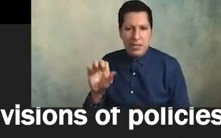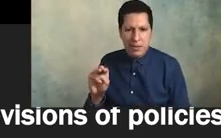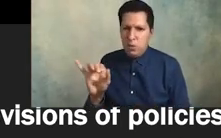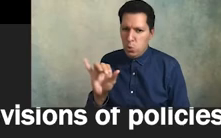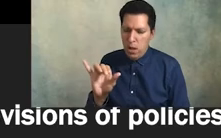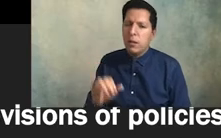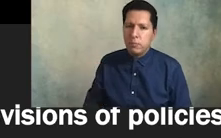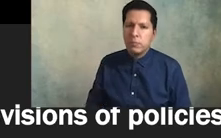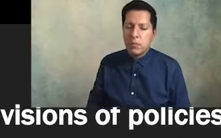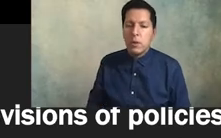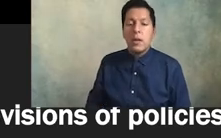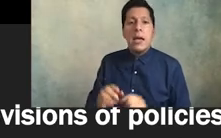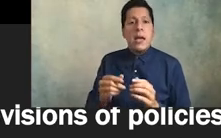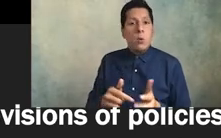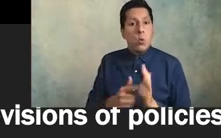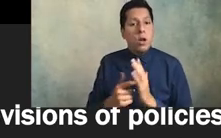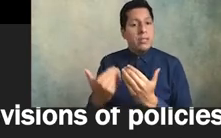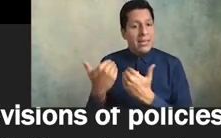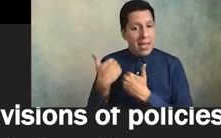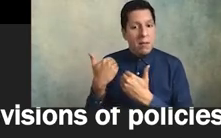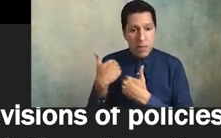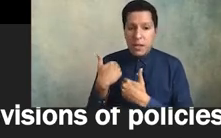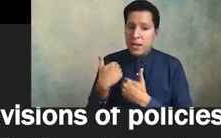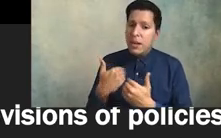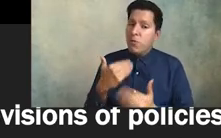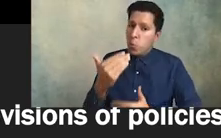accountability for demonstrable progress on racial equity goals